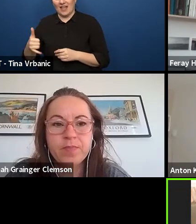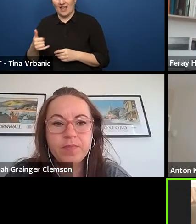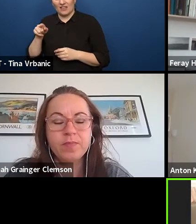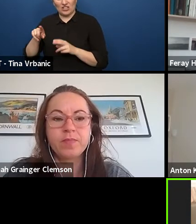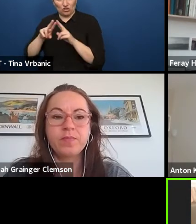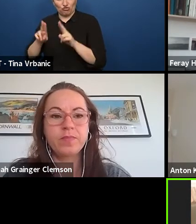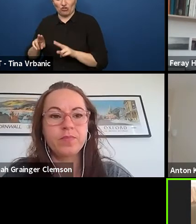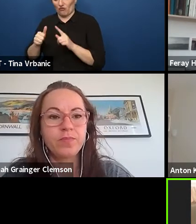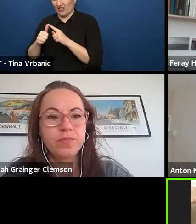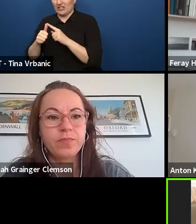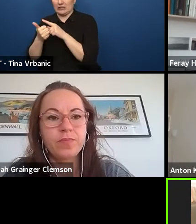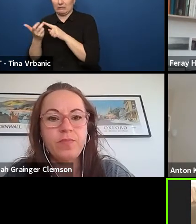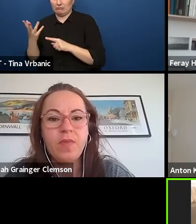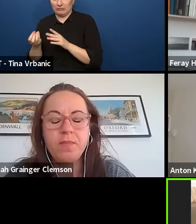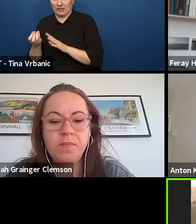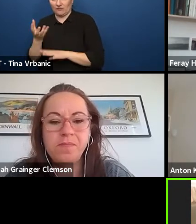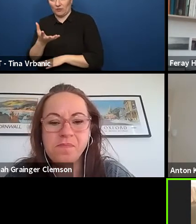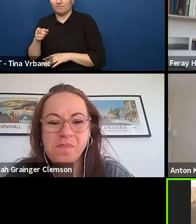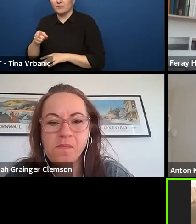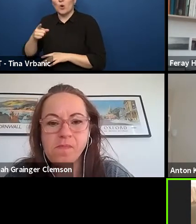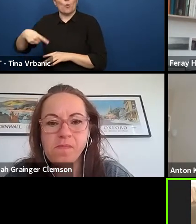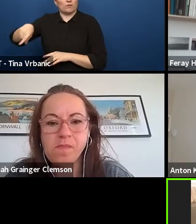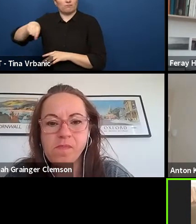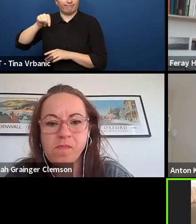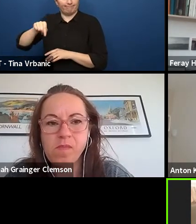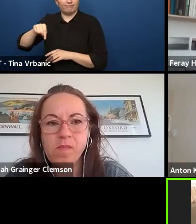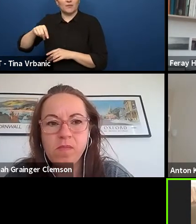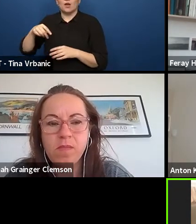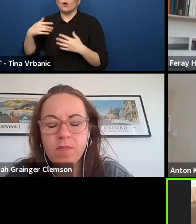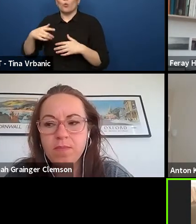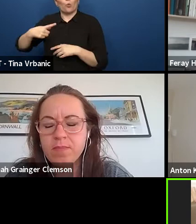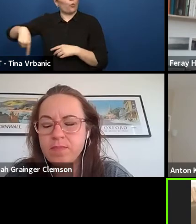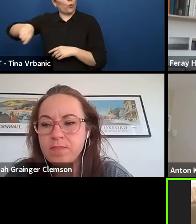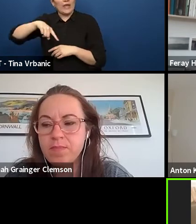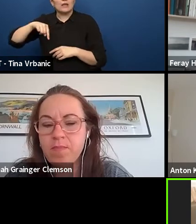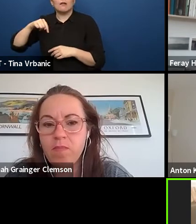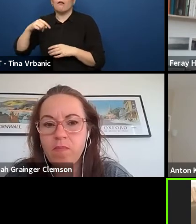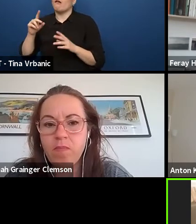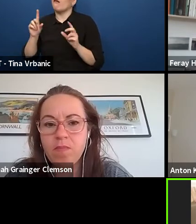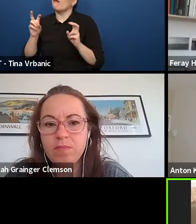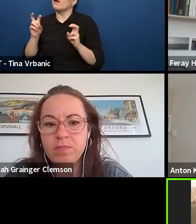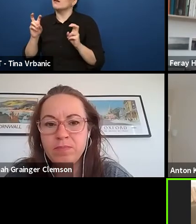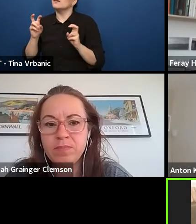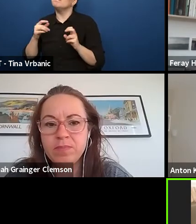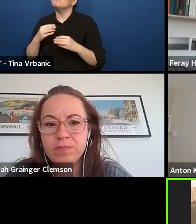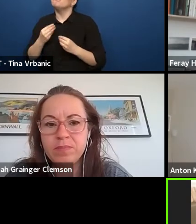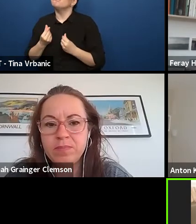that is that we really have the feeling that we need to do things to reach those